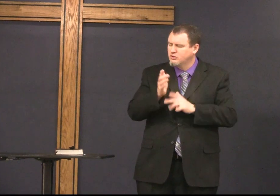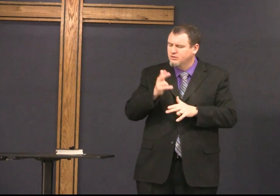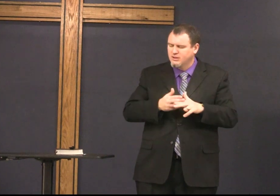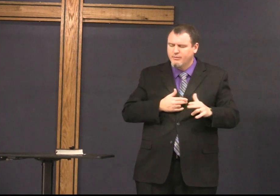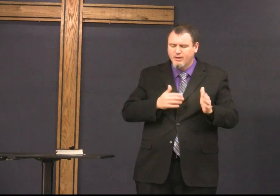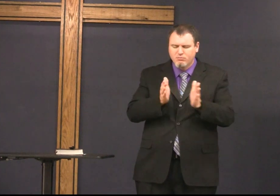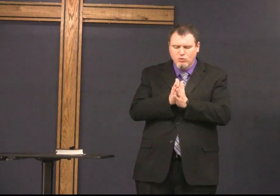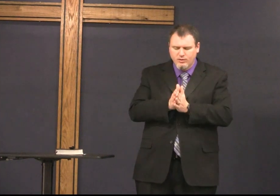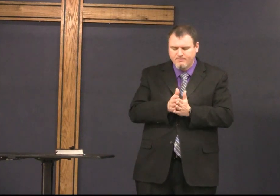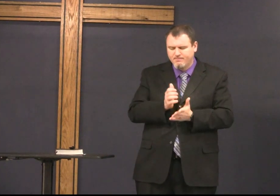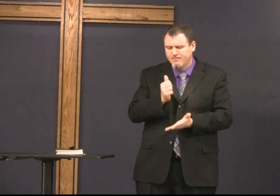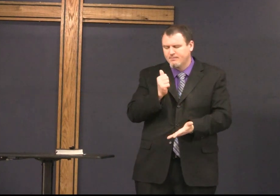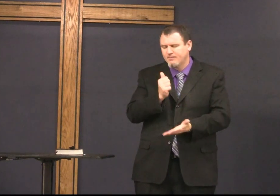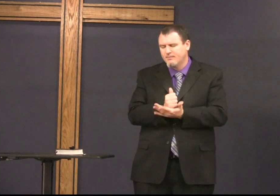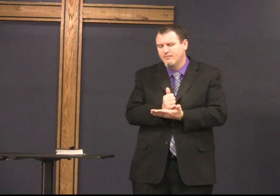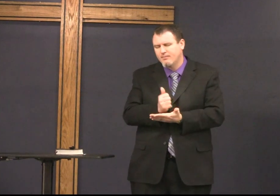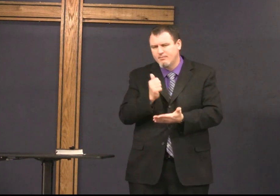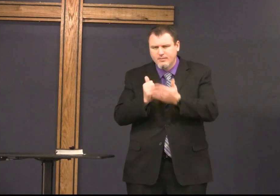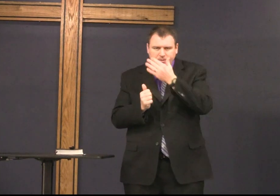no matter what it's in Jesus name we pray amen